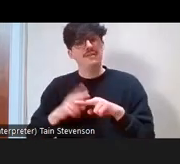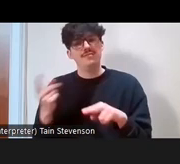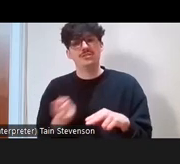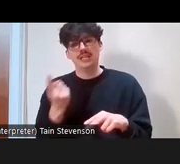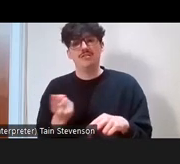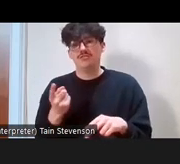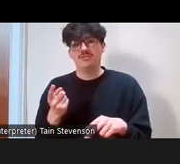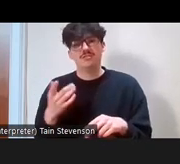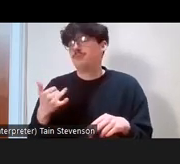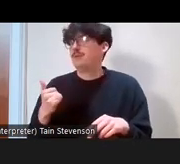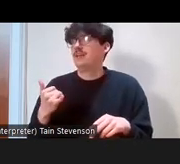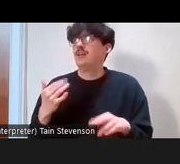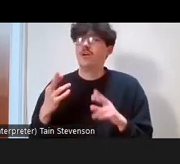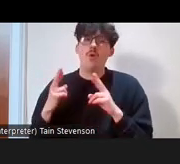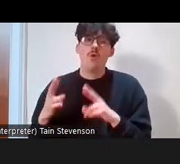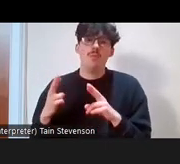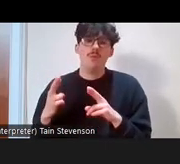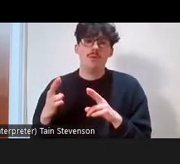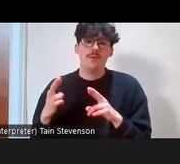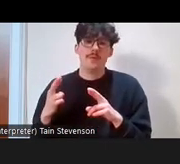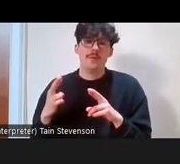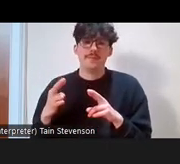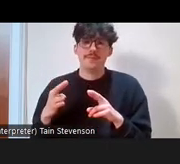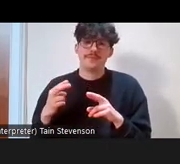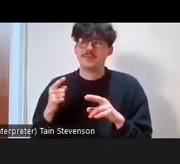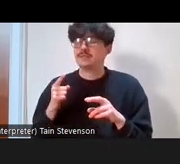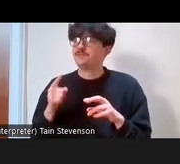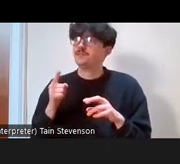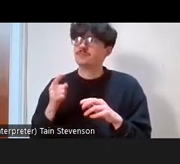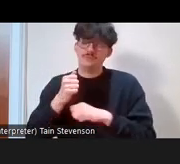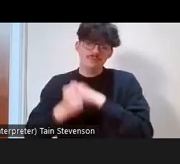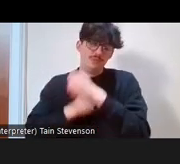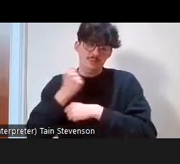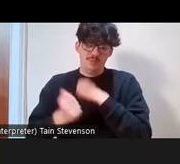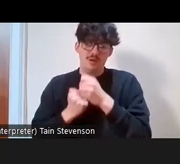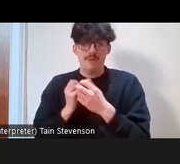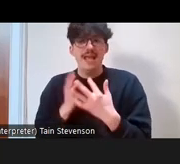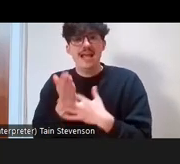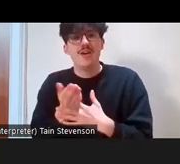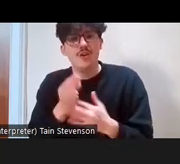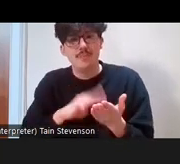hoping to get access to move into museums or just to be comfortable in a museum, so depending where